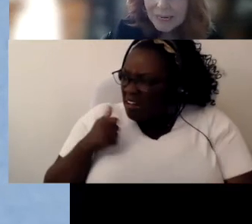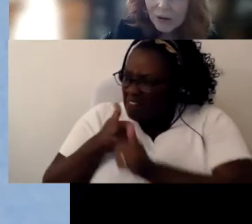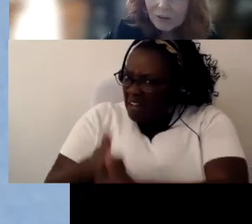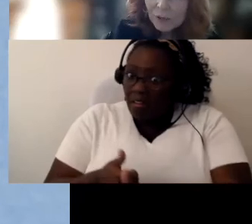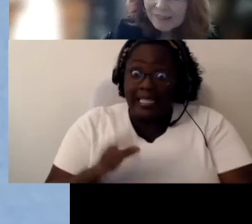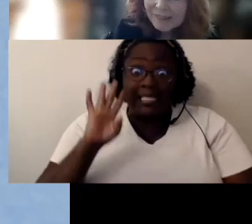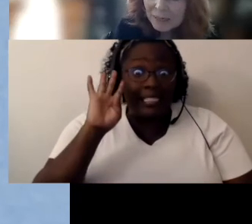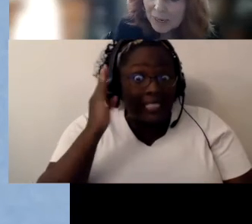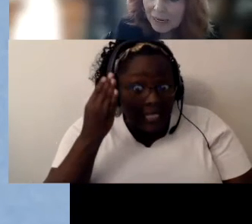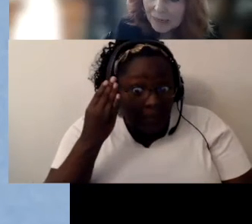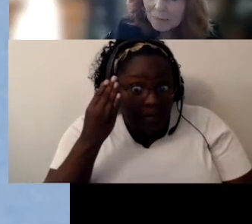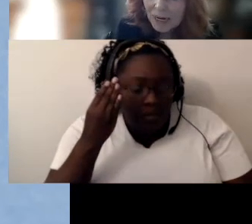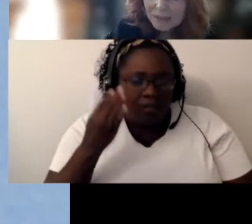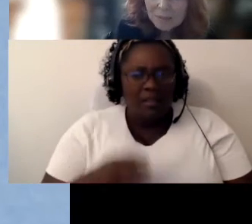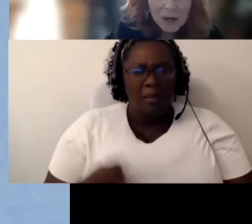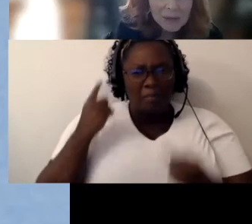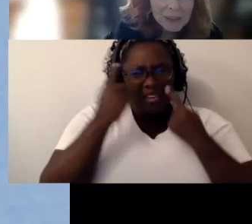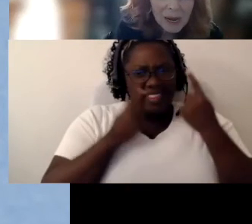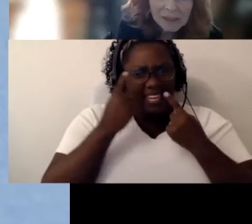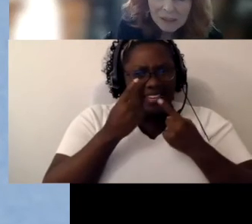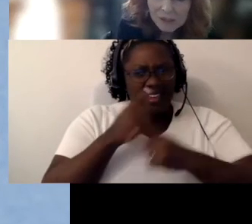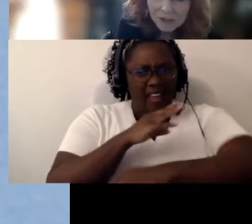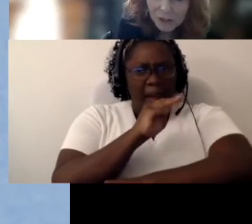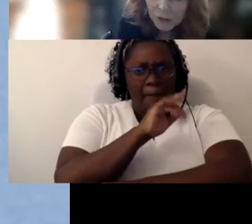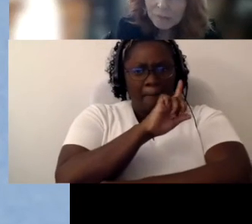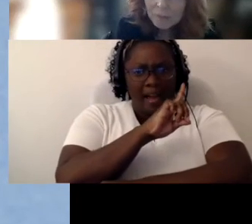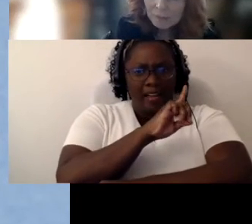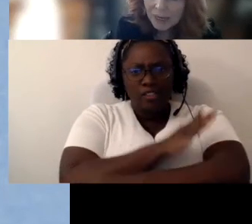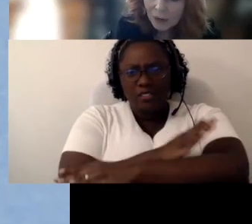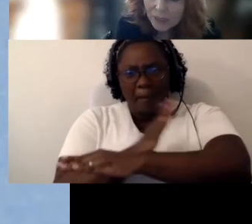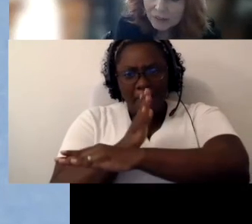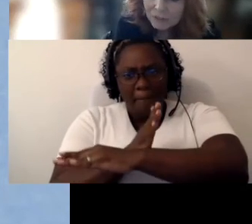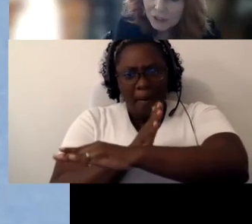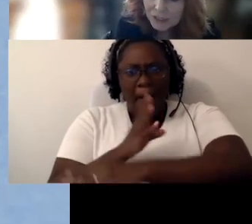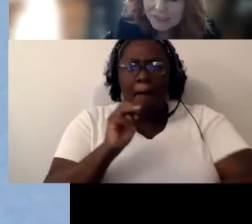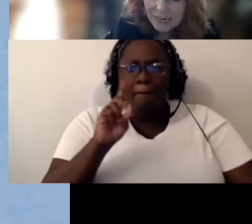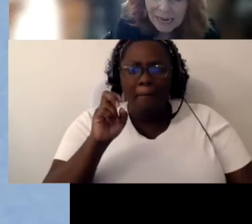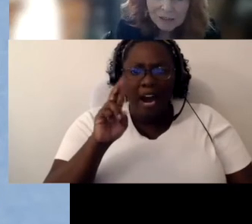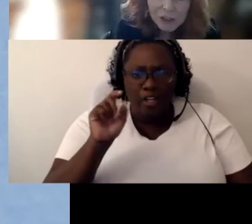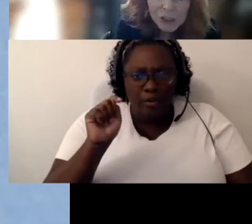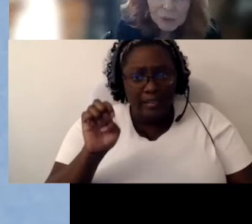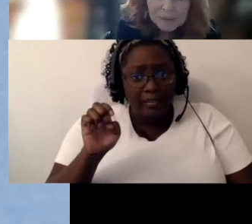if we think about a mild to moderate loss, those of you that might have already figured it out.